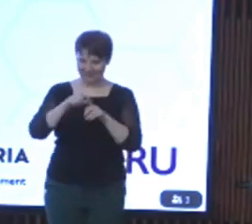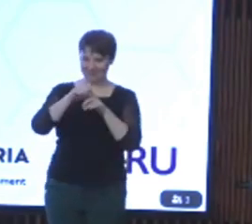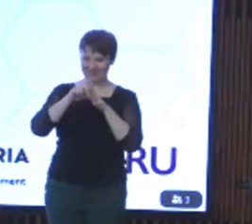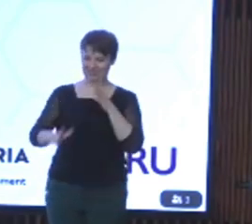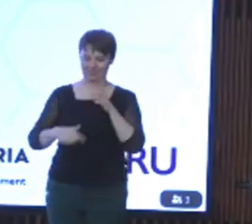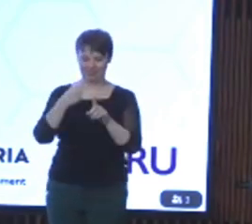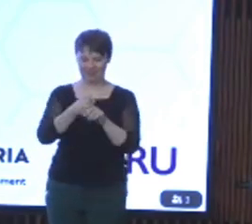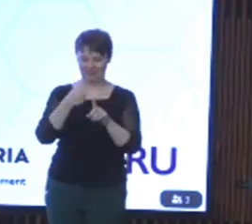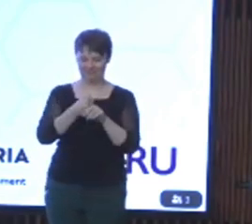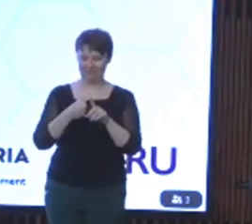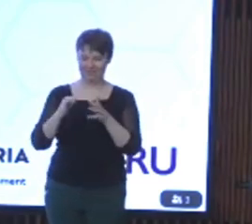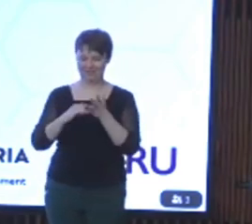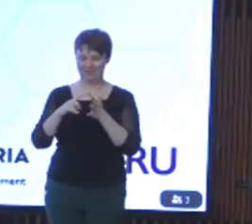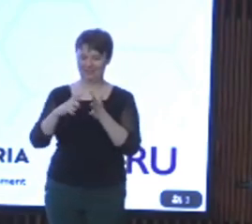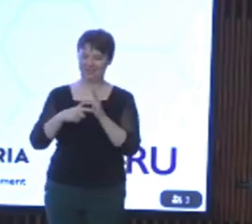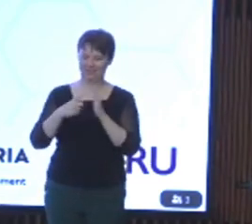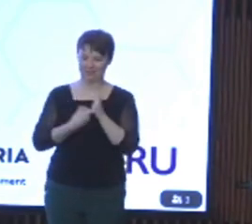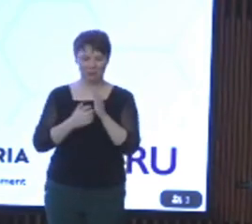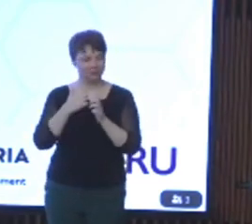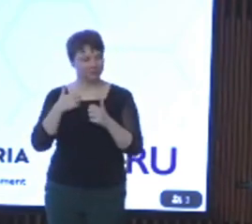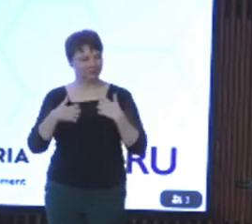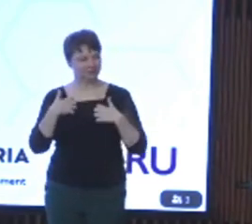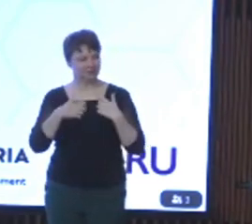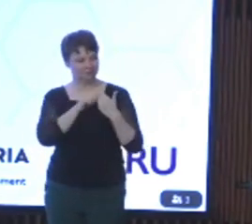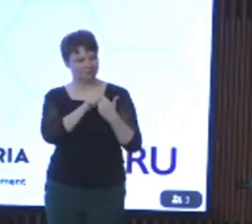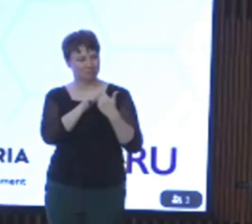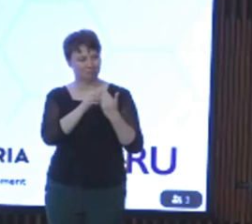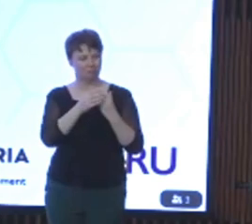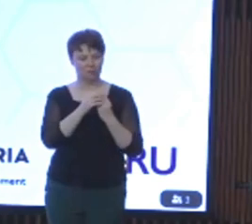sector is very much looking forward to working with you and the Andrews government to drive a